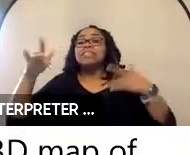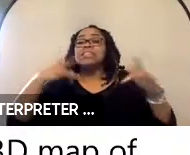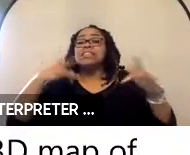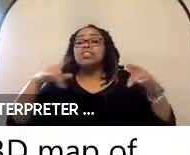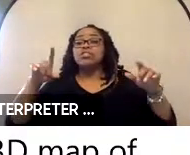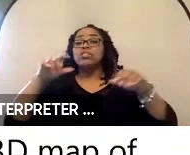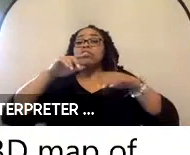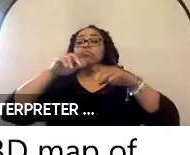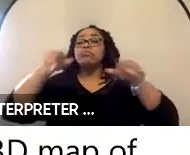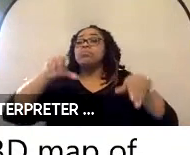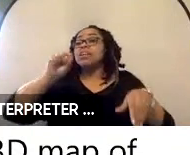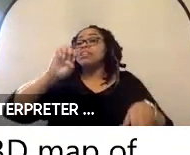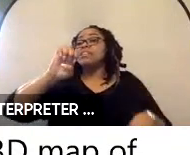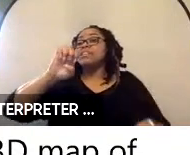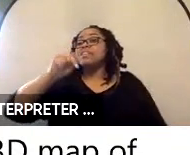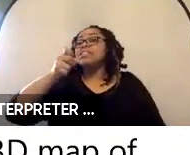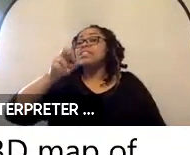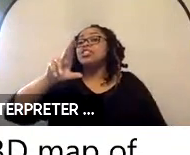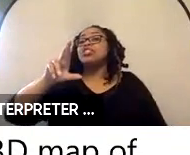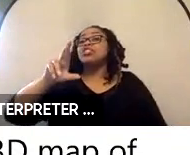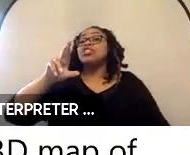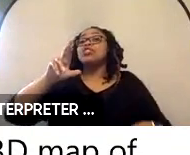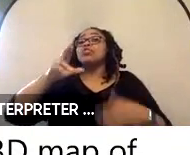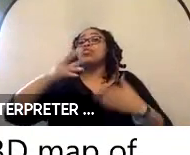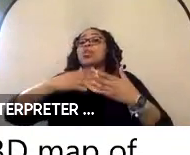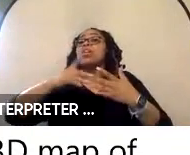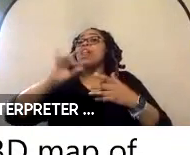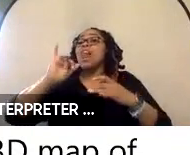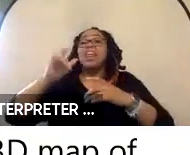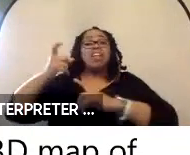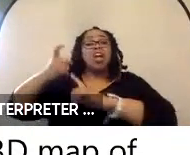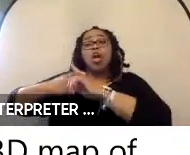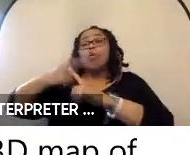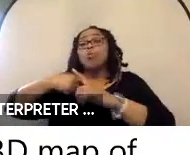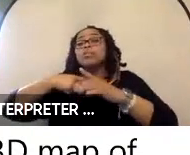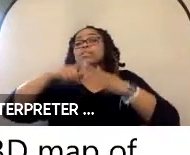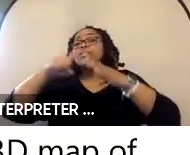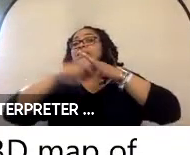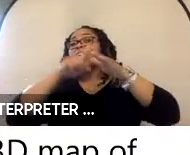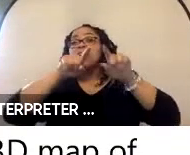use on our automated vehicles, we are using to scan that environment. Make sure that nothing